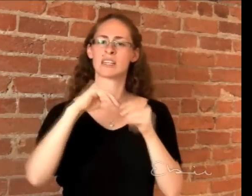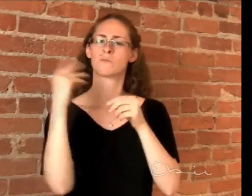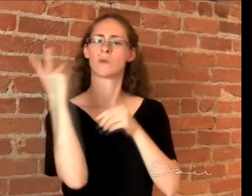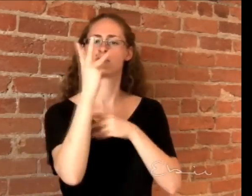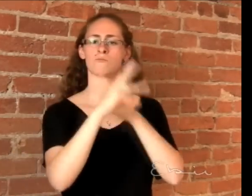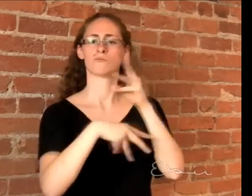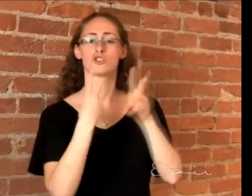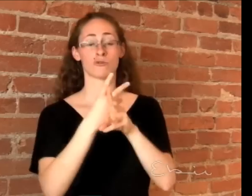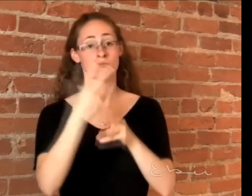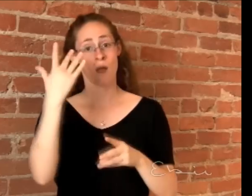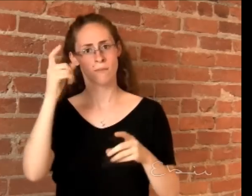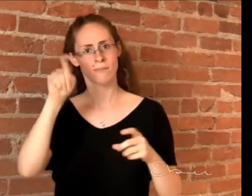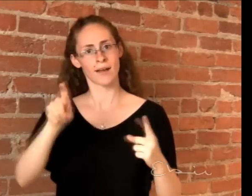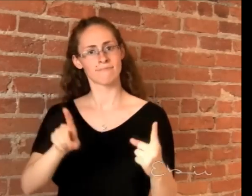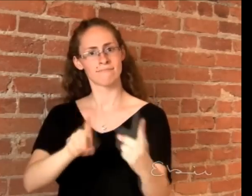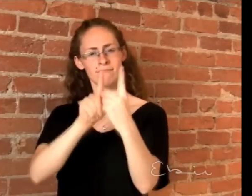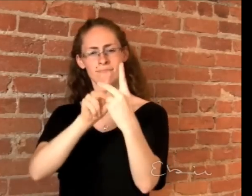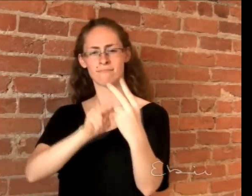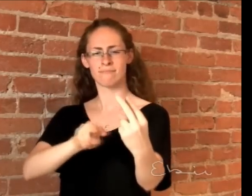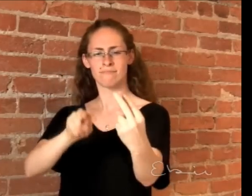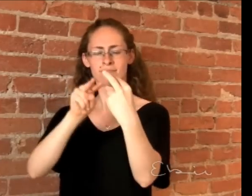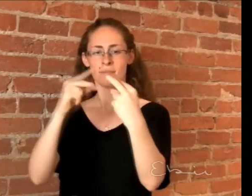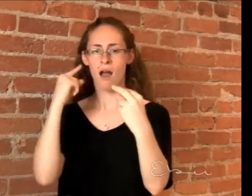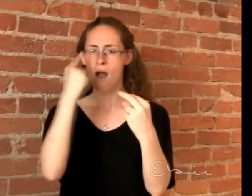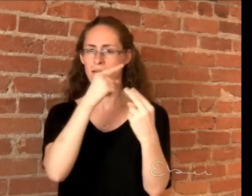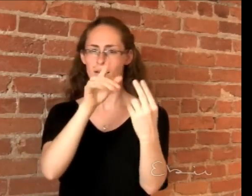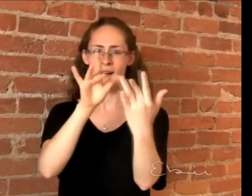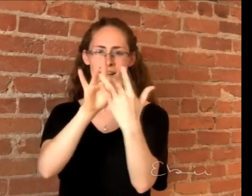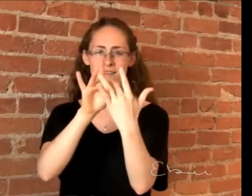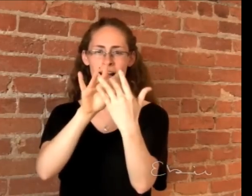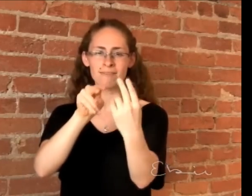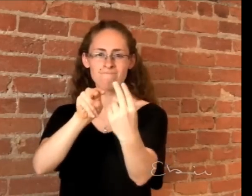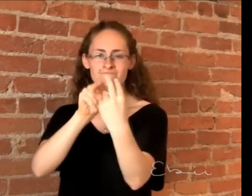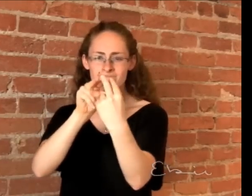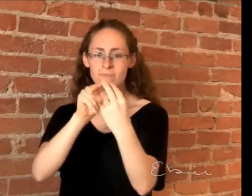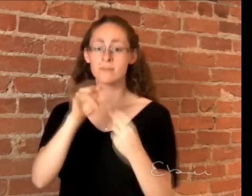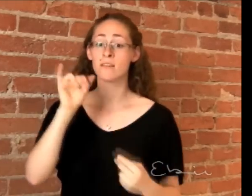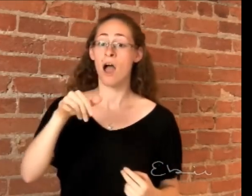oral literature in the western world.” It rings true because using ASL requires physical presence.